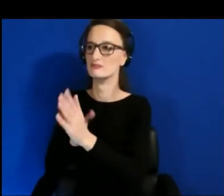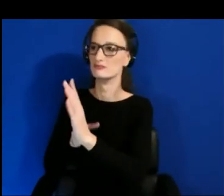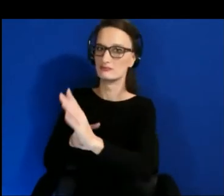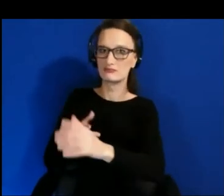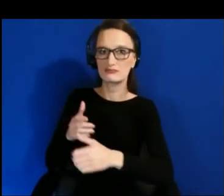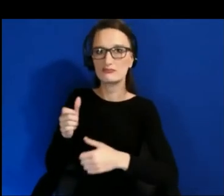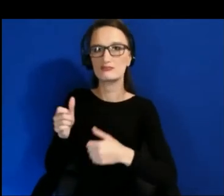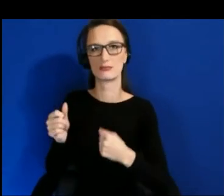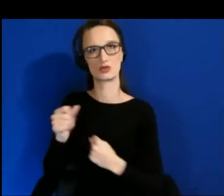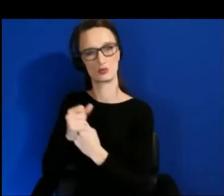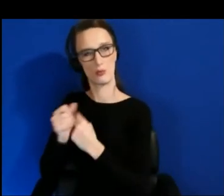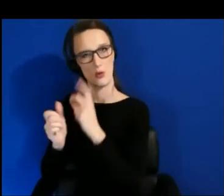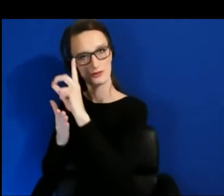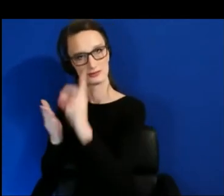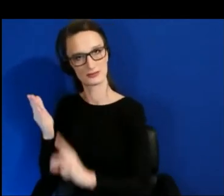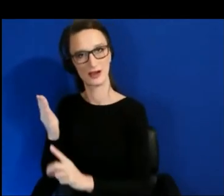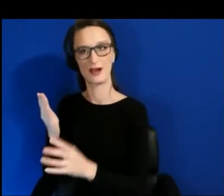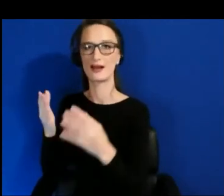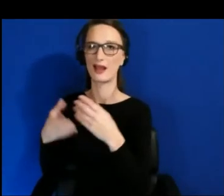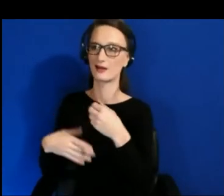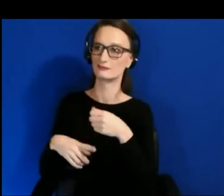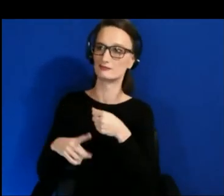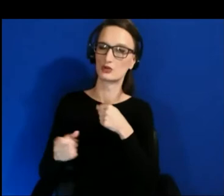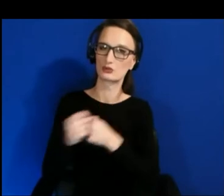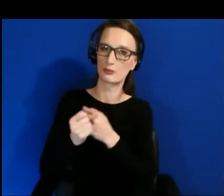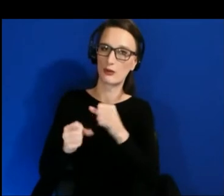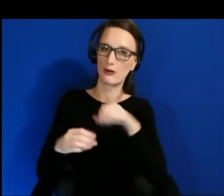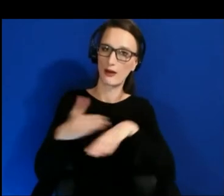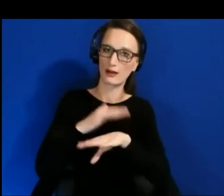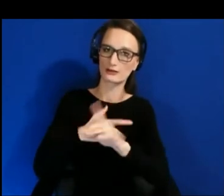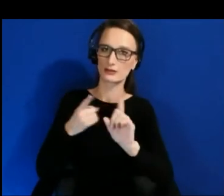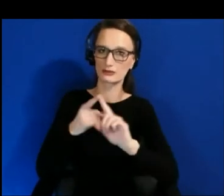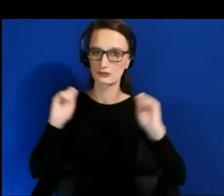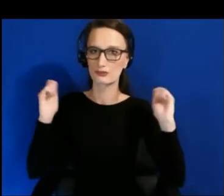What is the broader value of that? Sophia, I would love to hear from you.